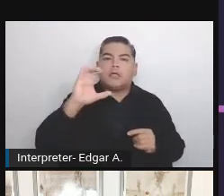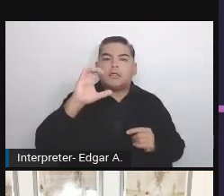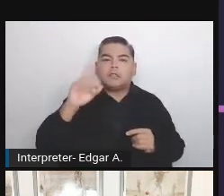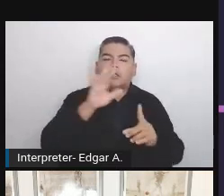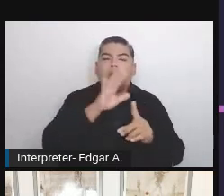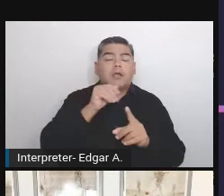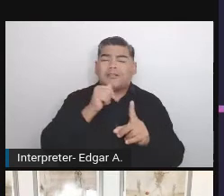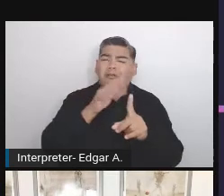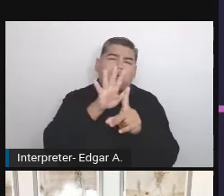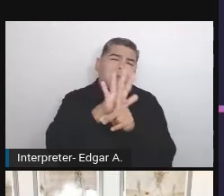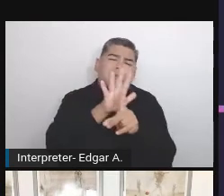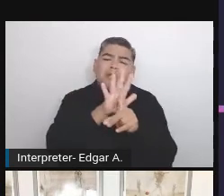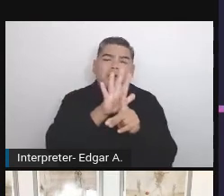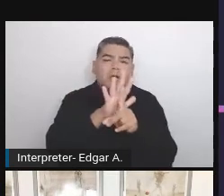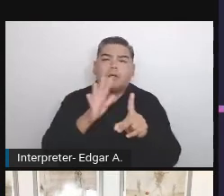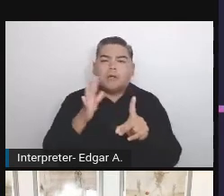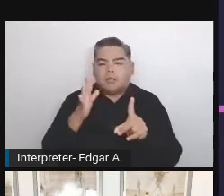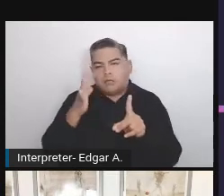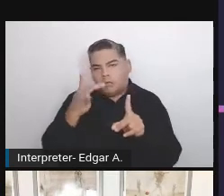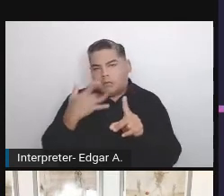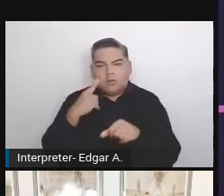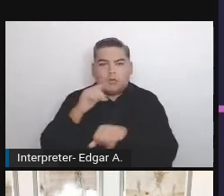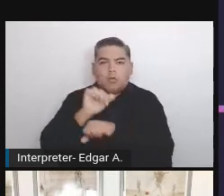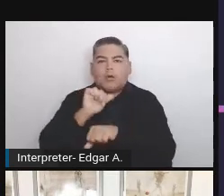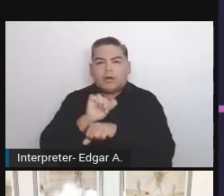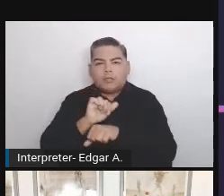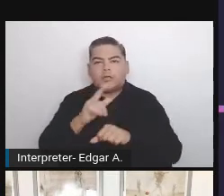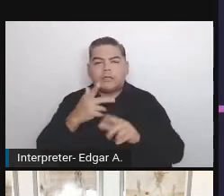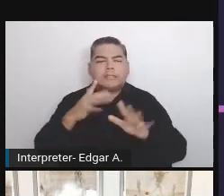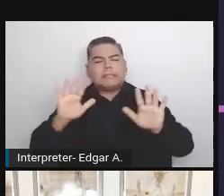are pushing more and more towards this no-code local approach.